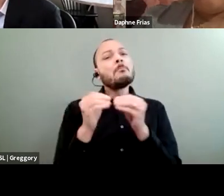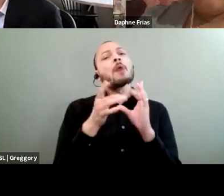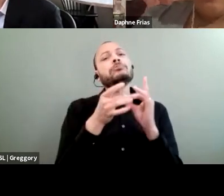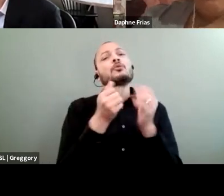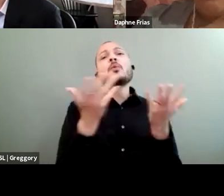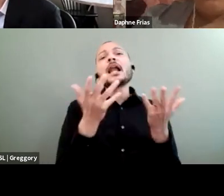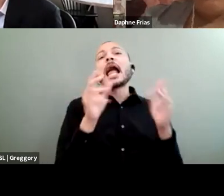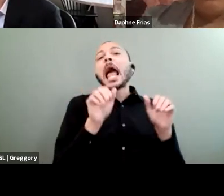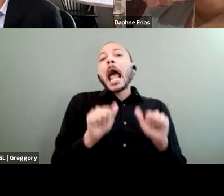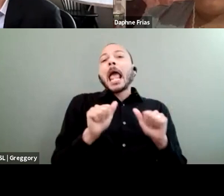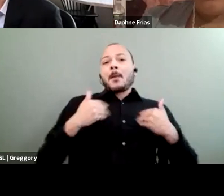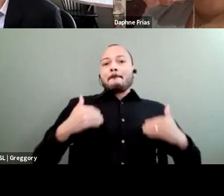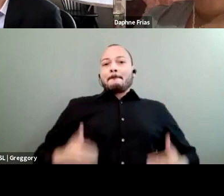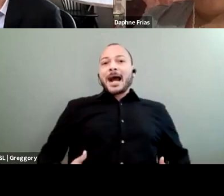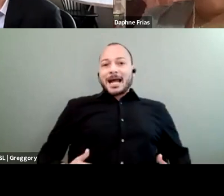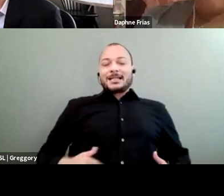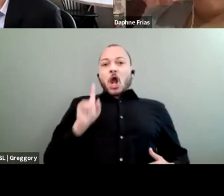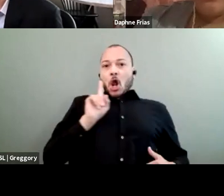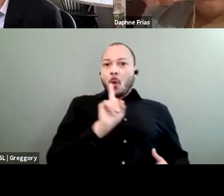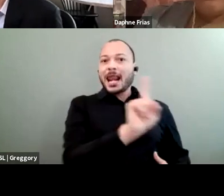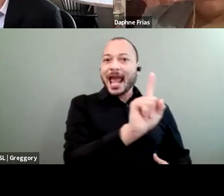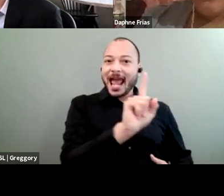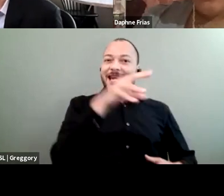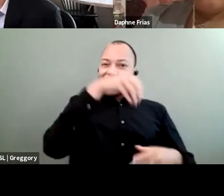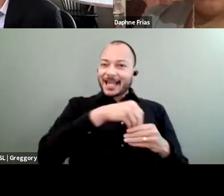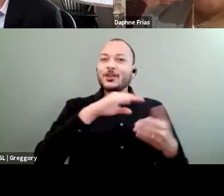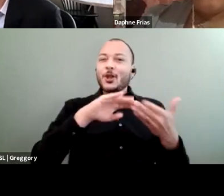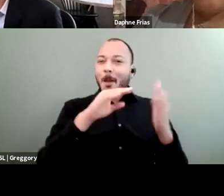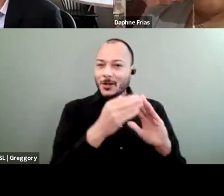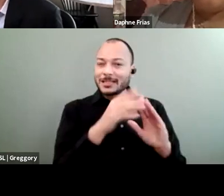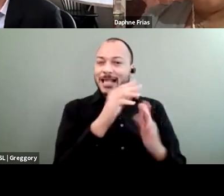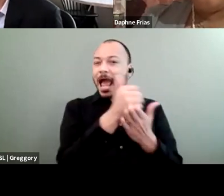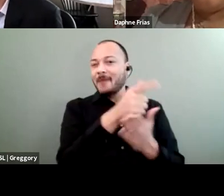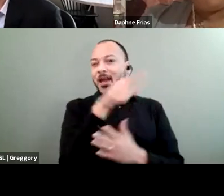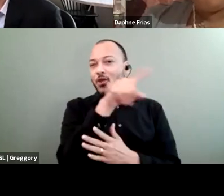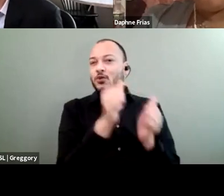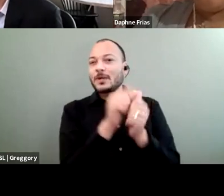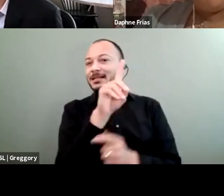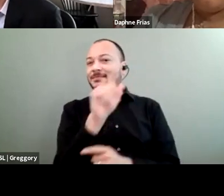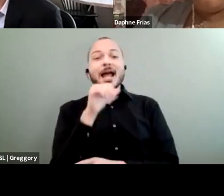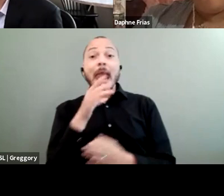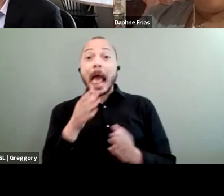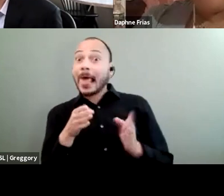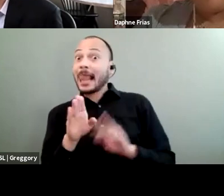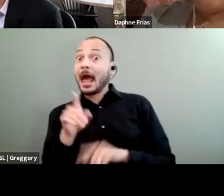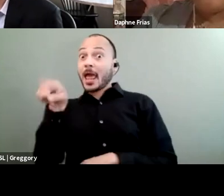into disabled communities and helping those with disabilities, and not letting the disabled folks themselves be